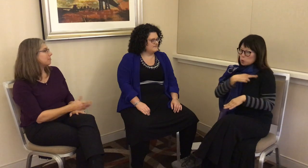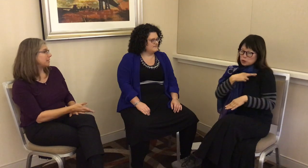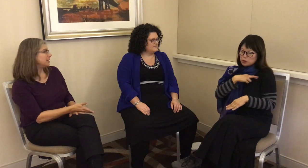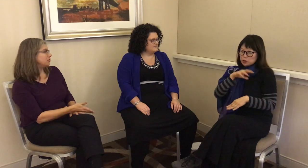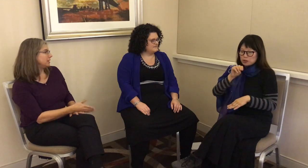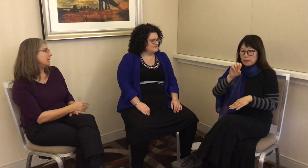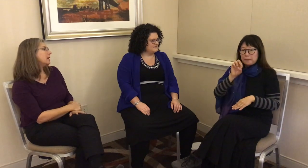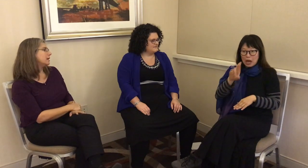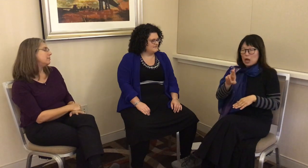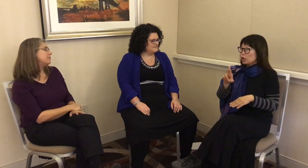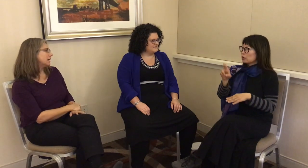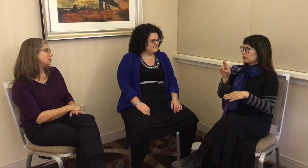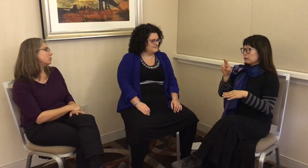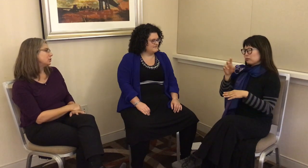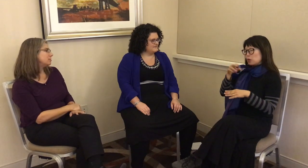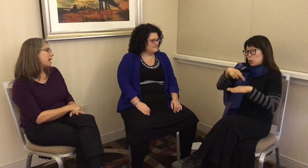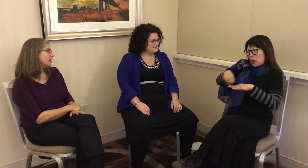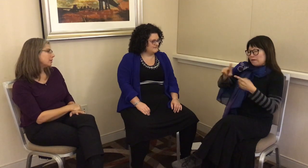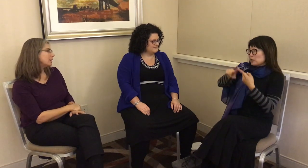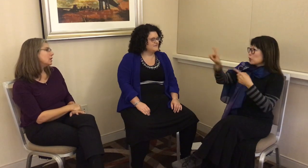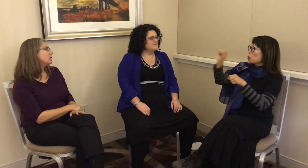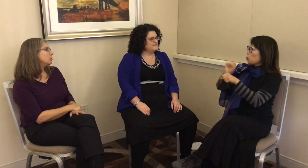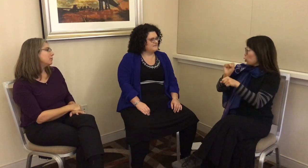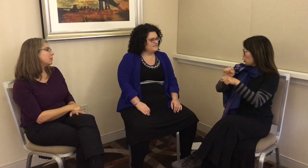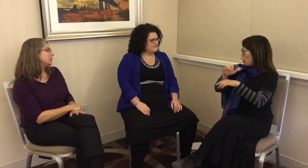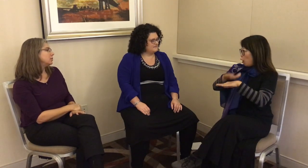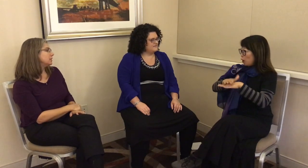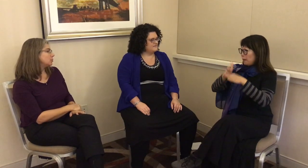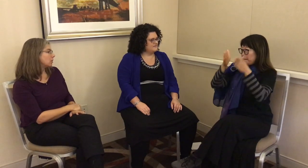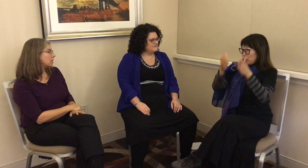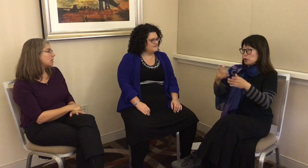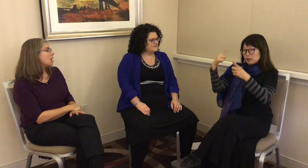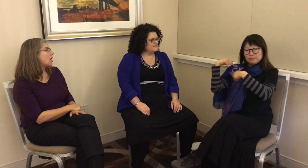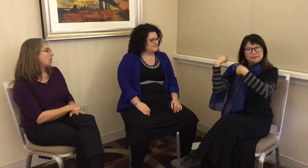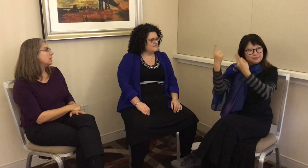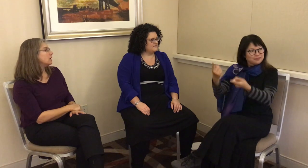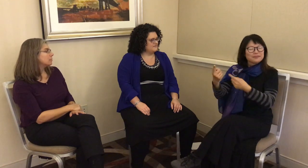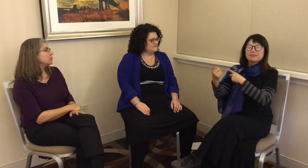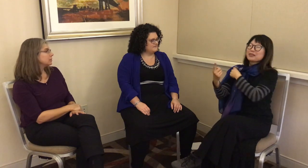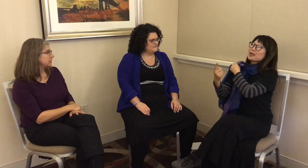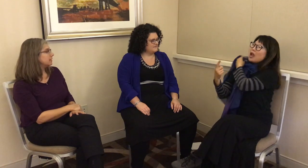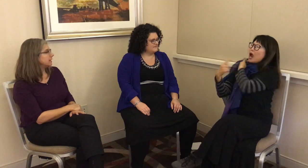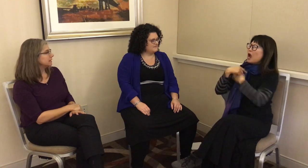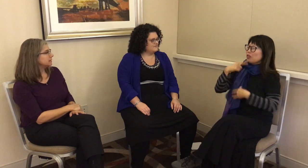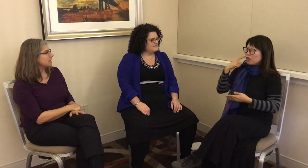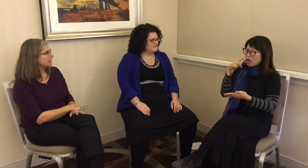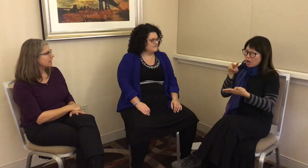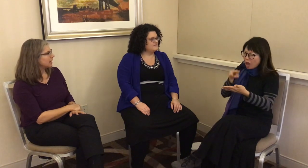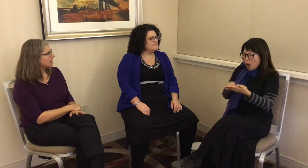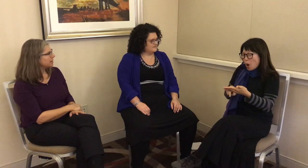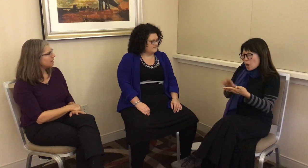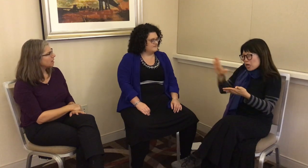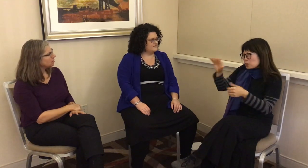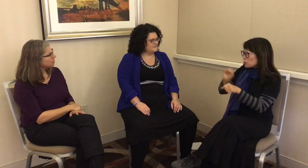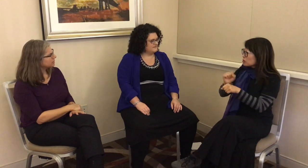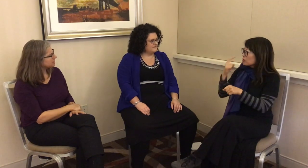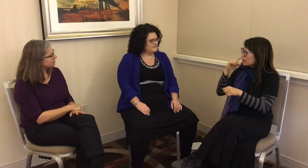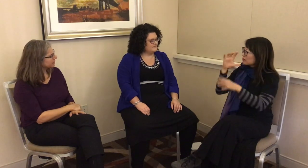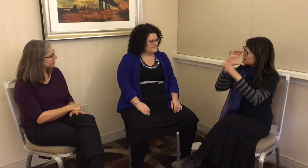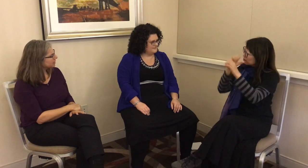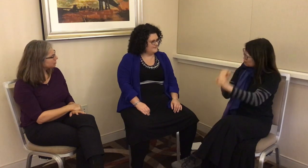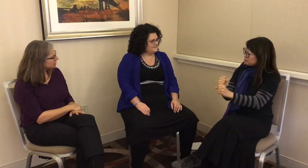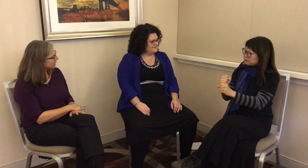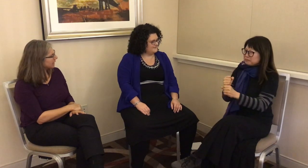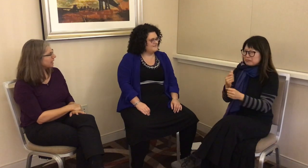my PhD advisor Richard Meier, referring to his work on person that he has done. I thought,